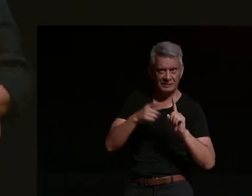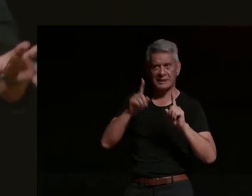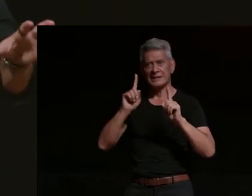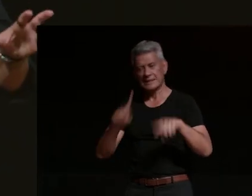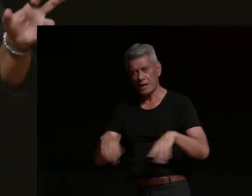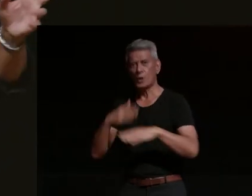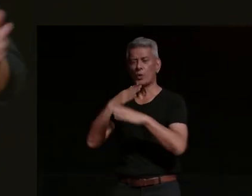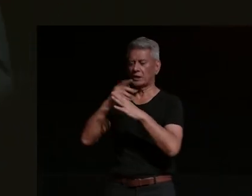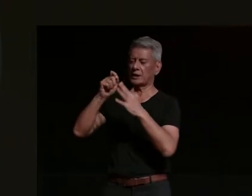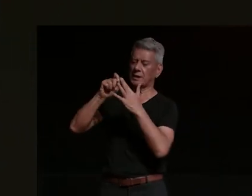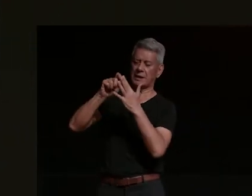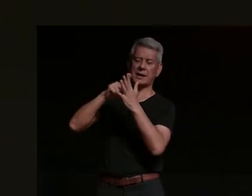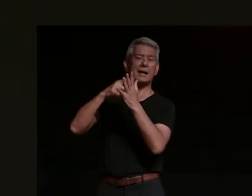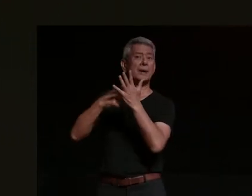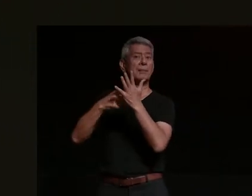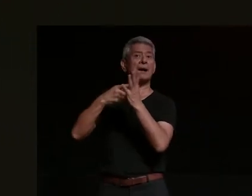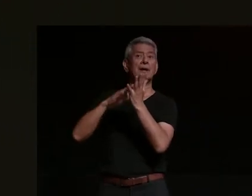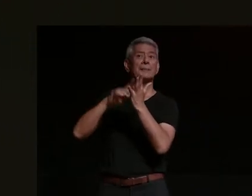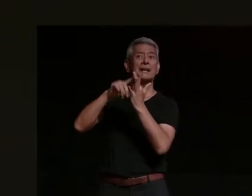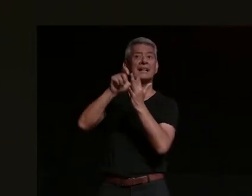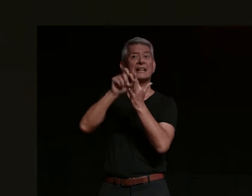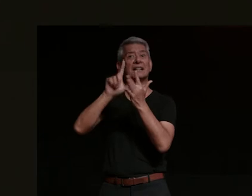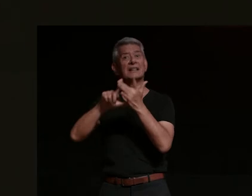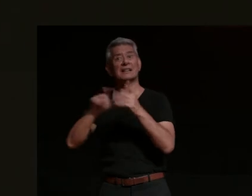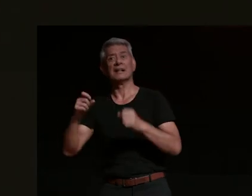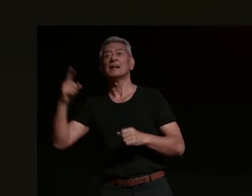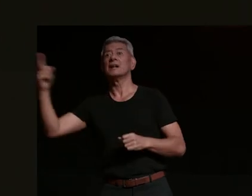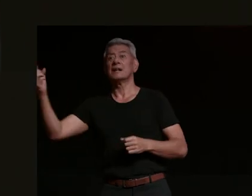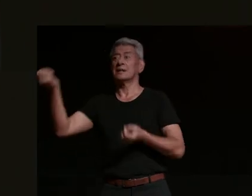my mum said to me she's like you know what jules she said you go to one accident on a motorcycle